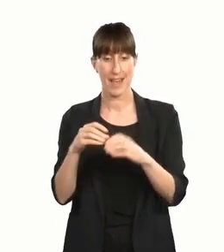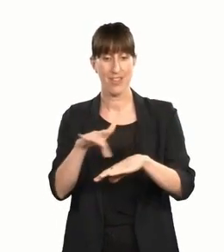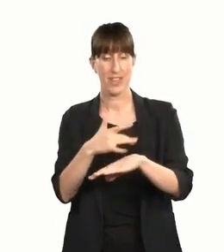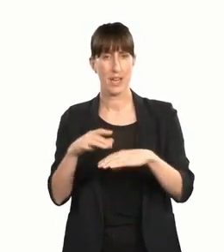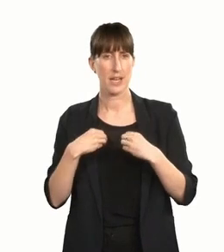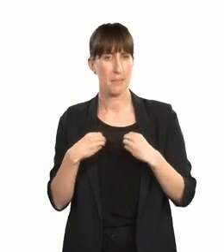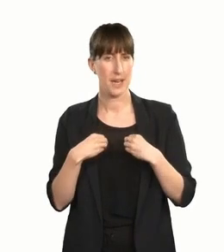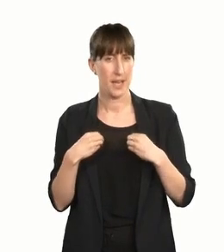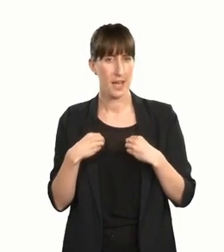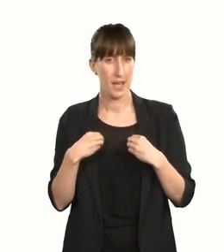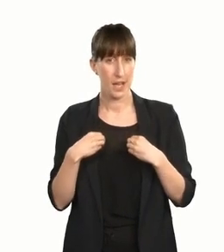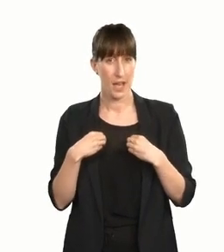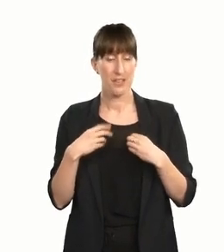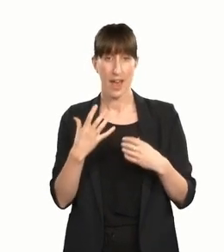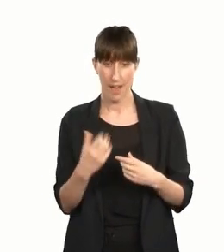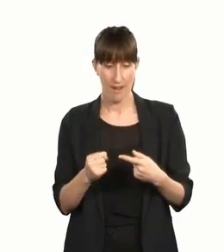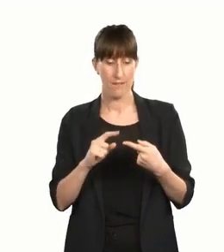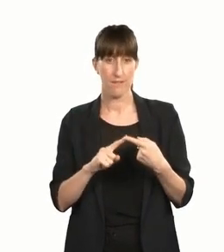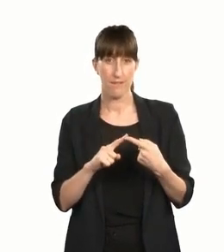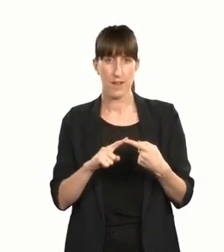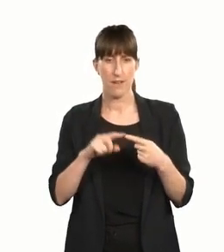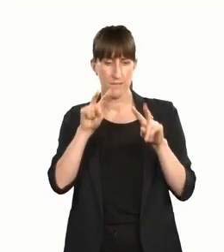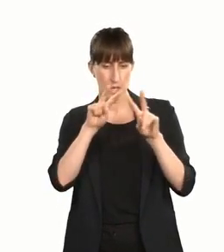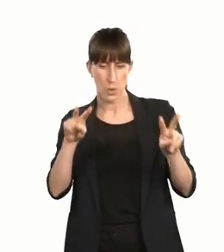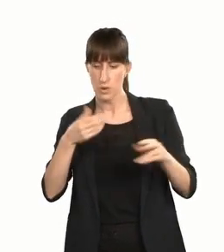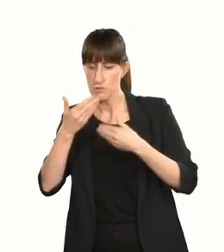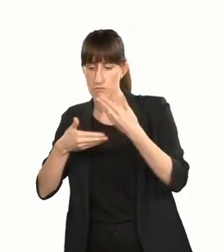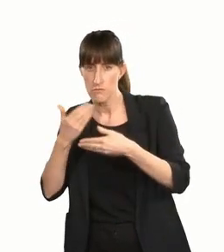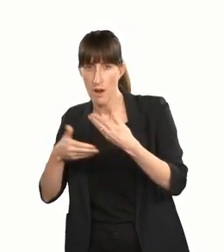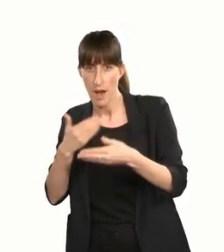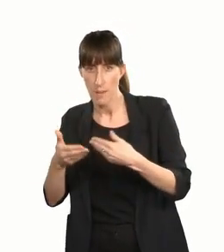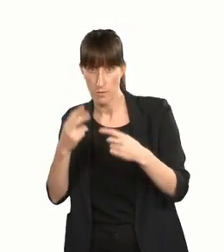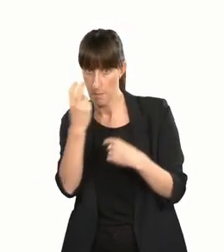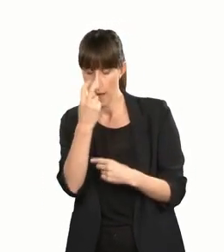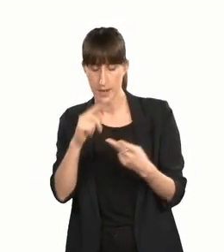provides for children include audio described performances for the blind,